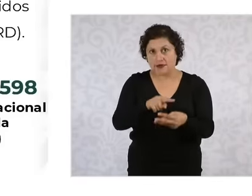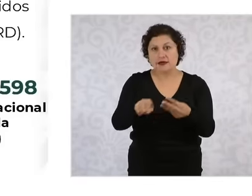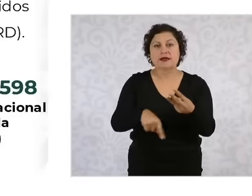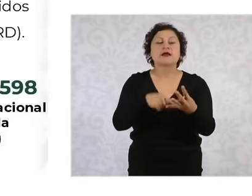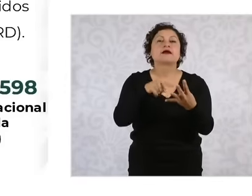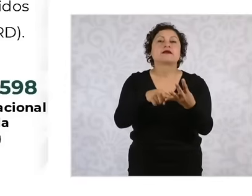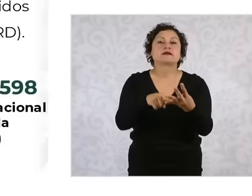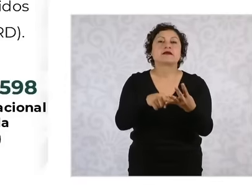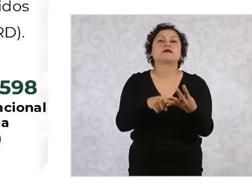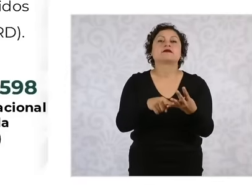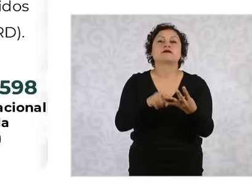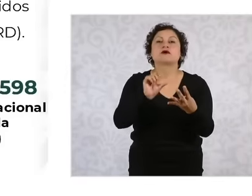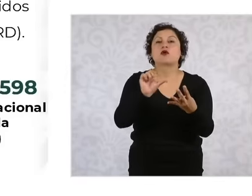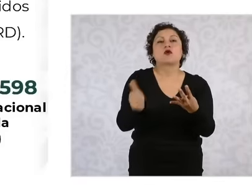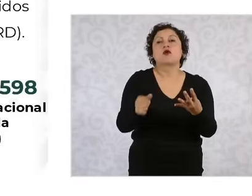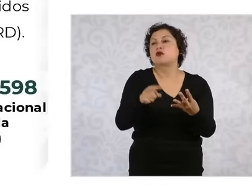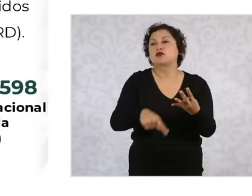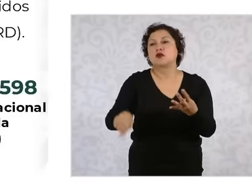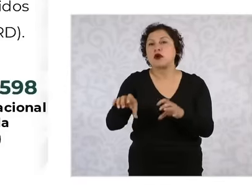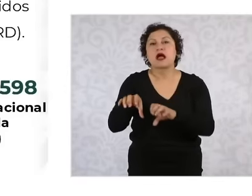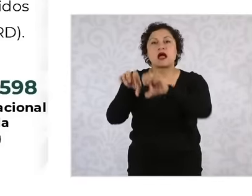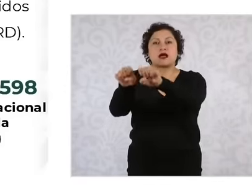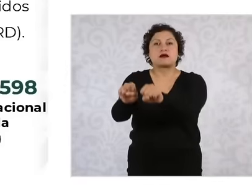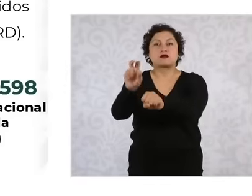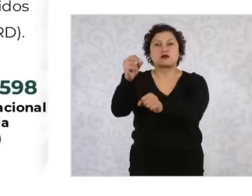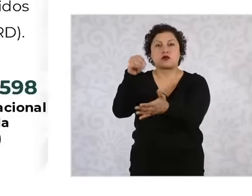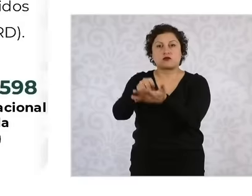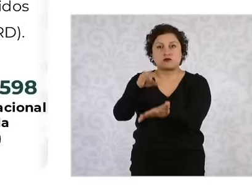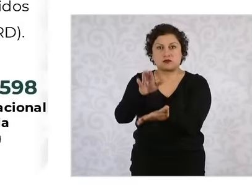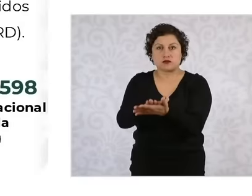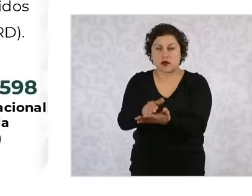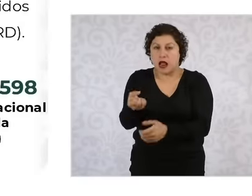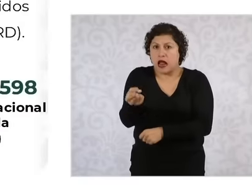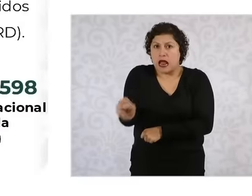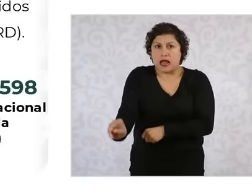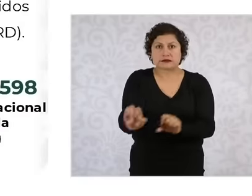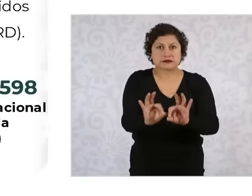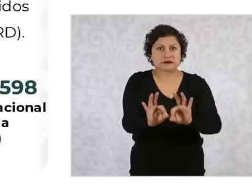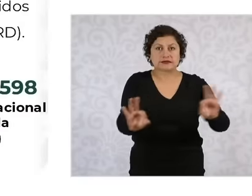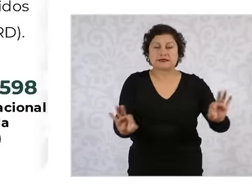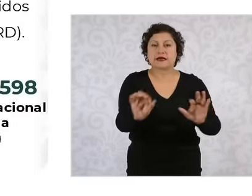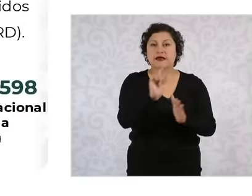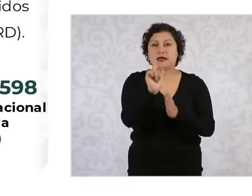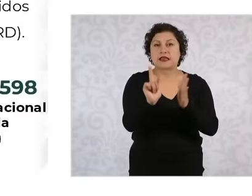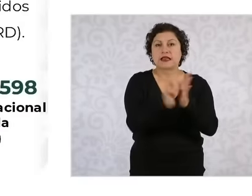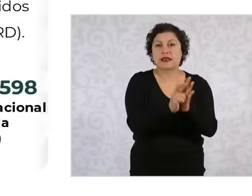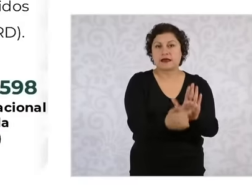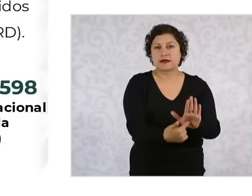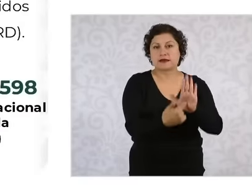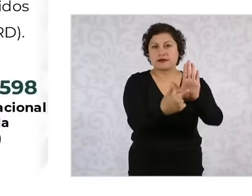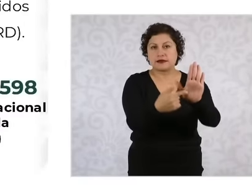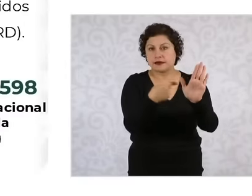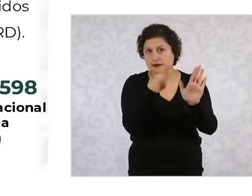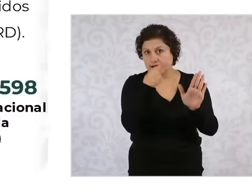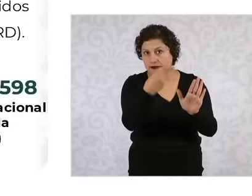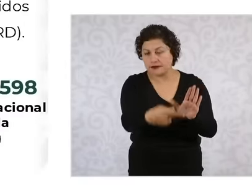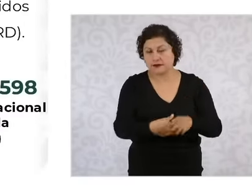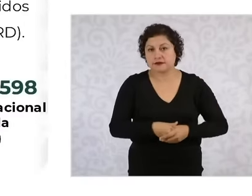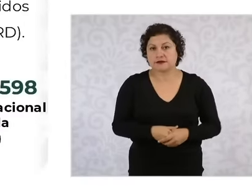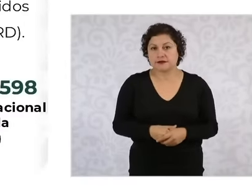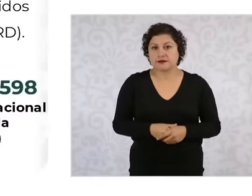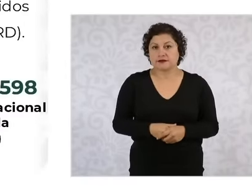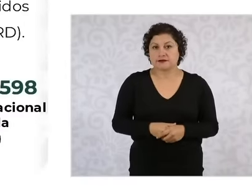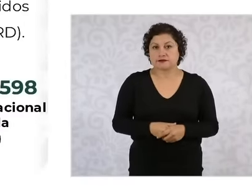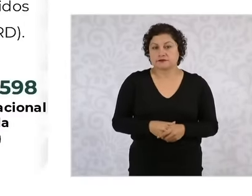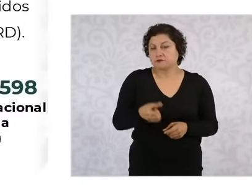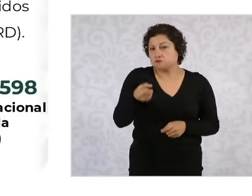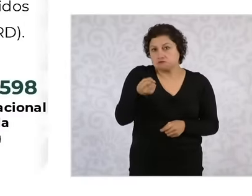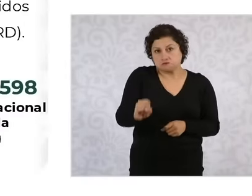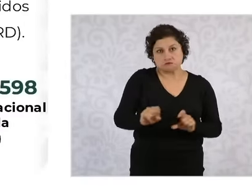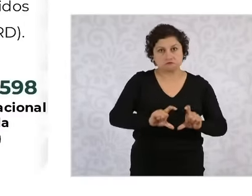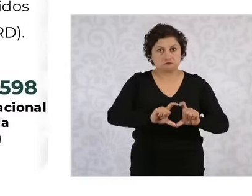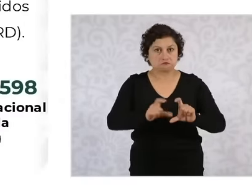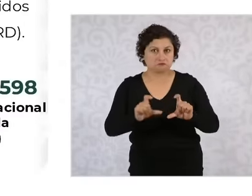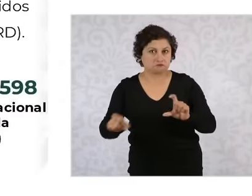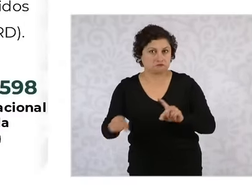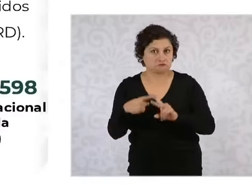obtained their registration must be subtracted. This is what the Law says as it is made. formula forward